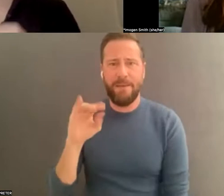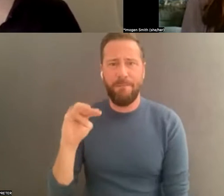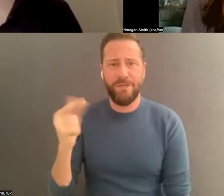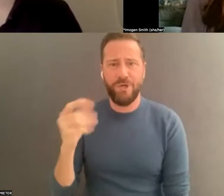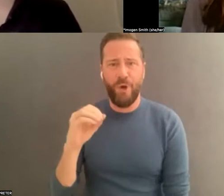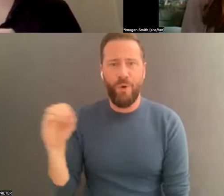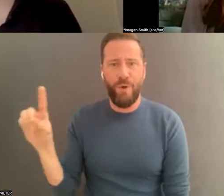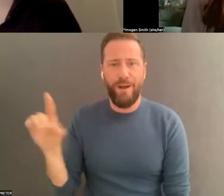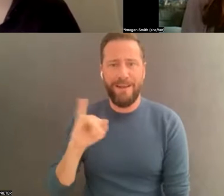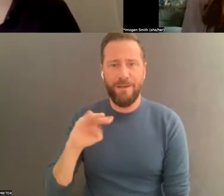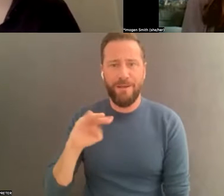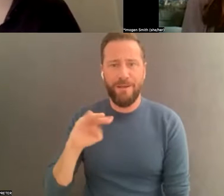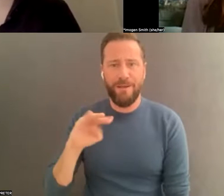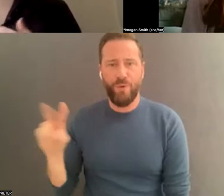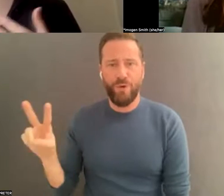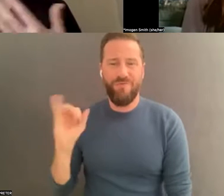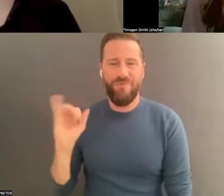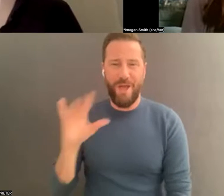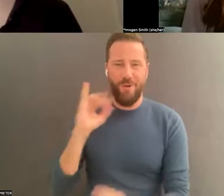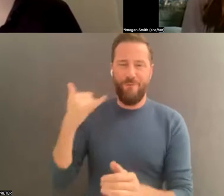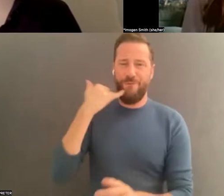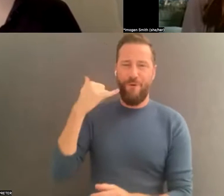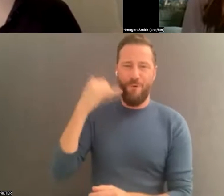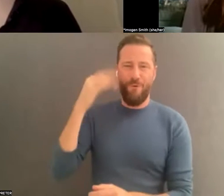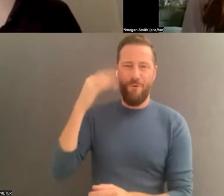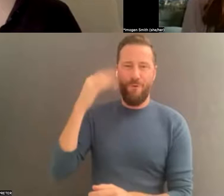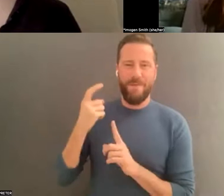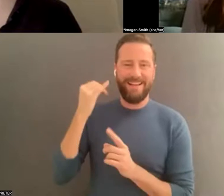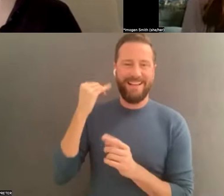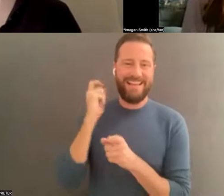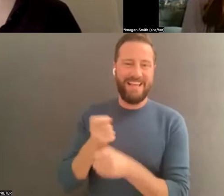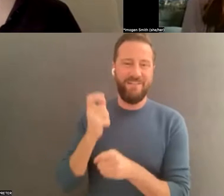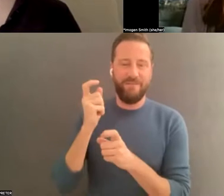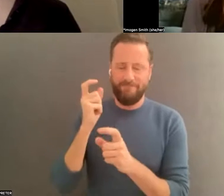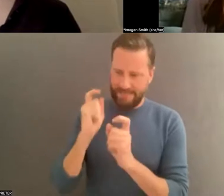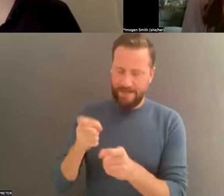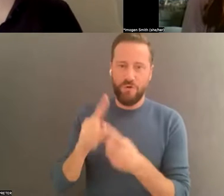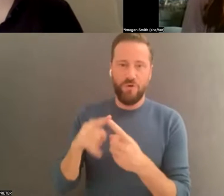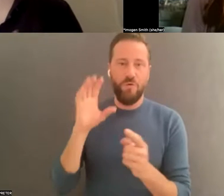your phone or maybe your camera will automatically give to foes and videos, for instance. For material like